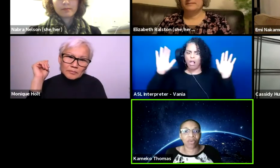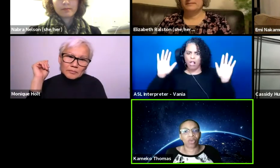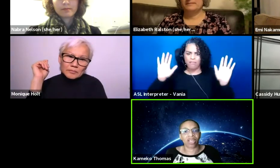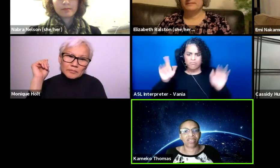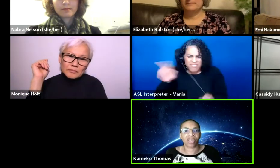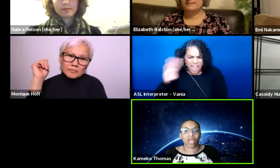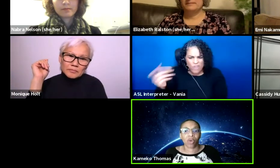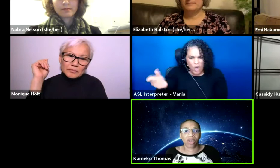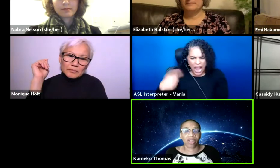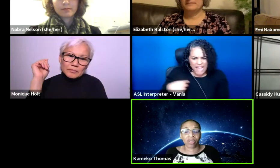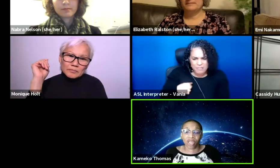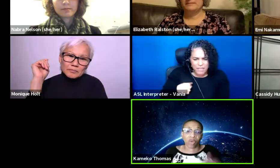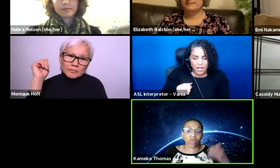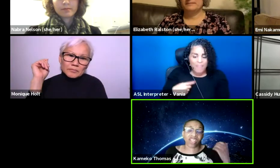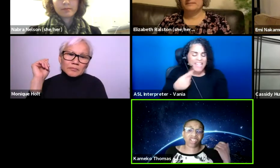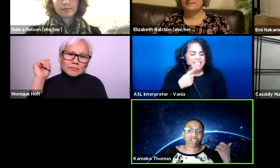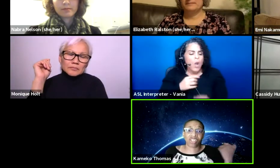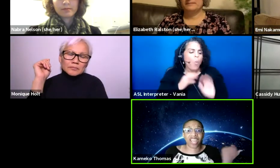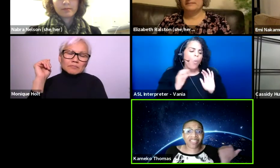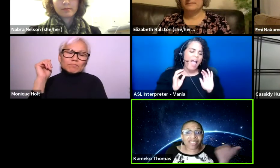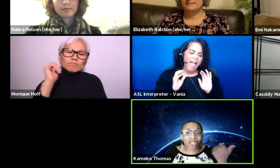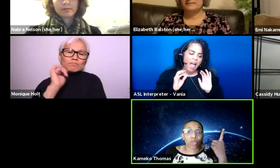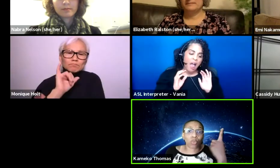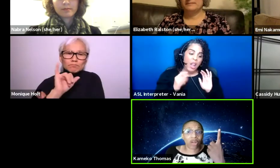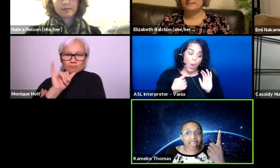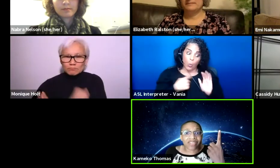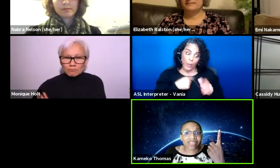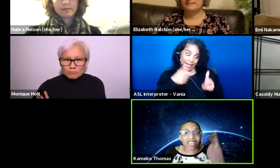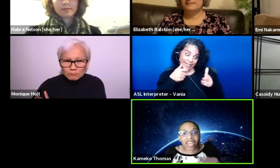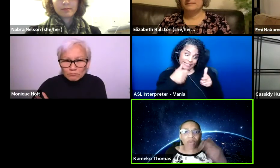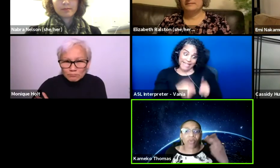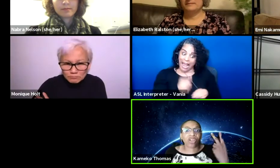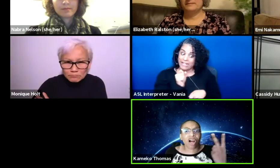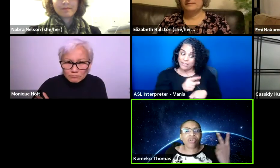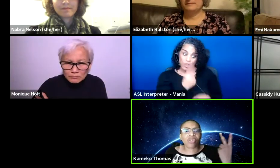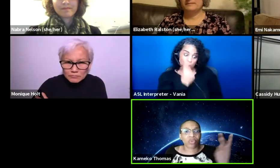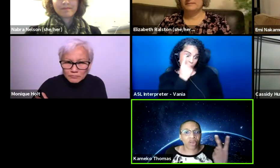It was, well, we texted you once and we called you once,